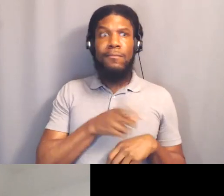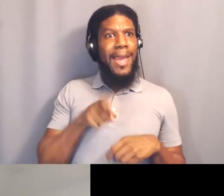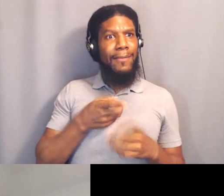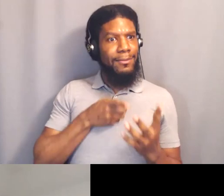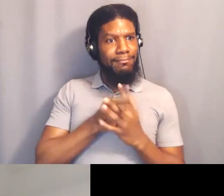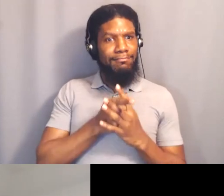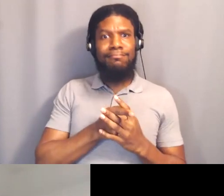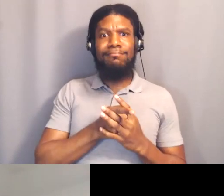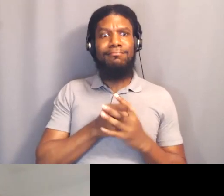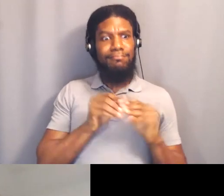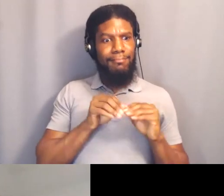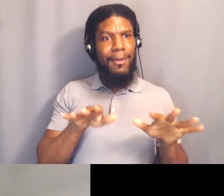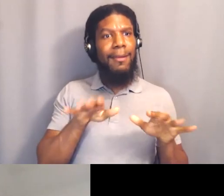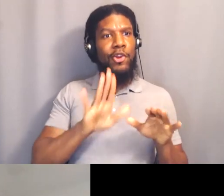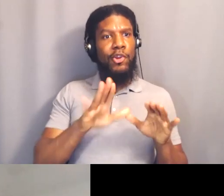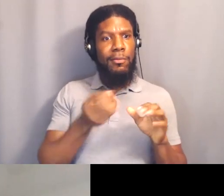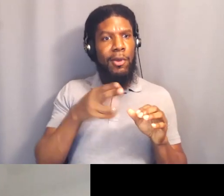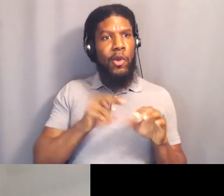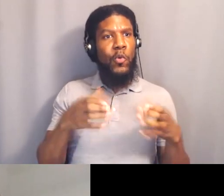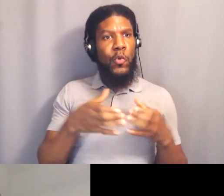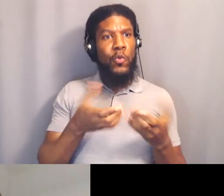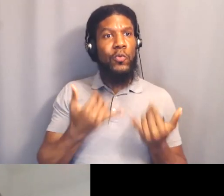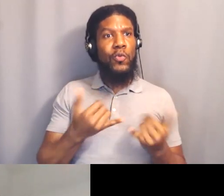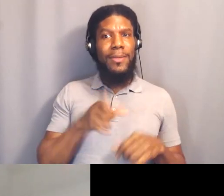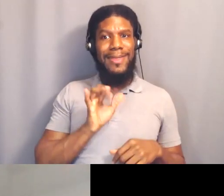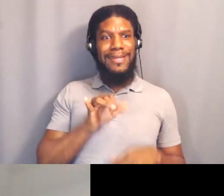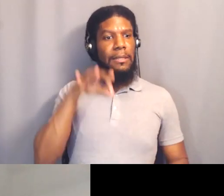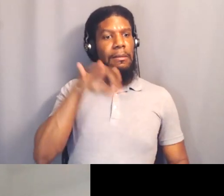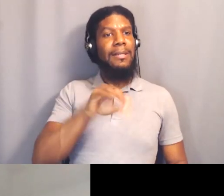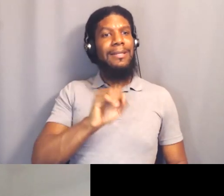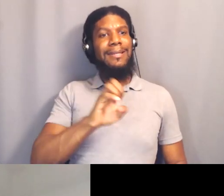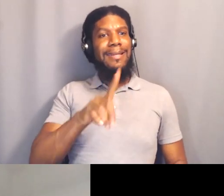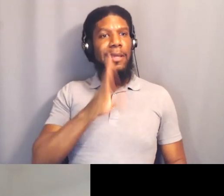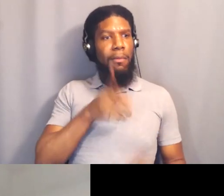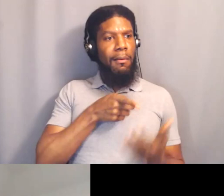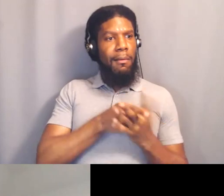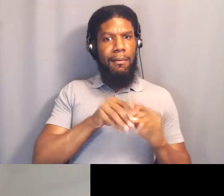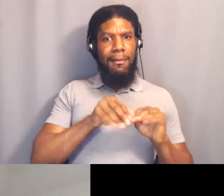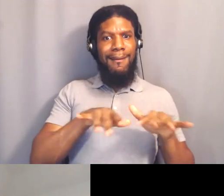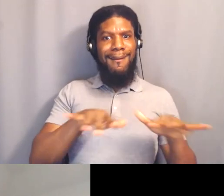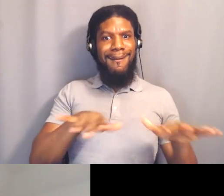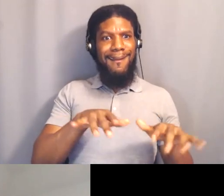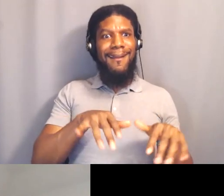But yesterday, I actually got a text from one of her family members